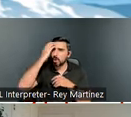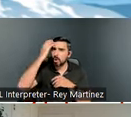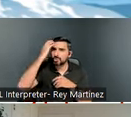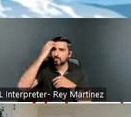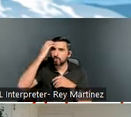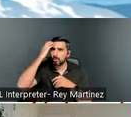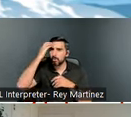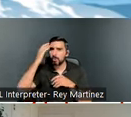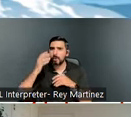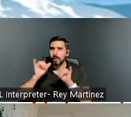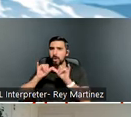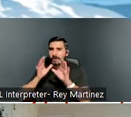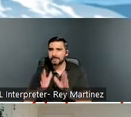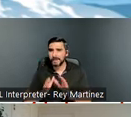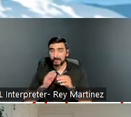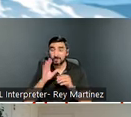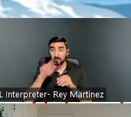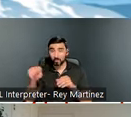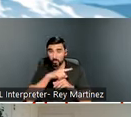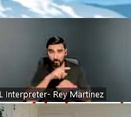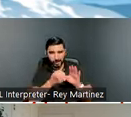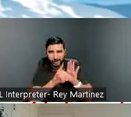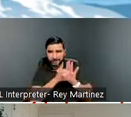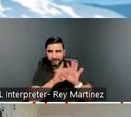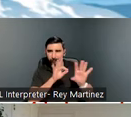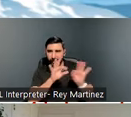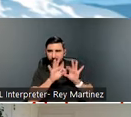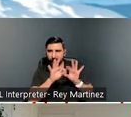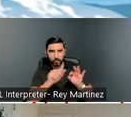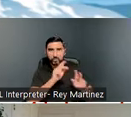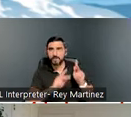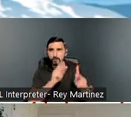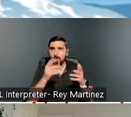those partners in the community that already exist and really leveraging their knowledge.